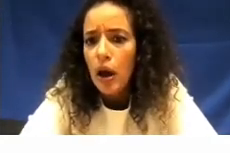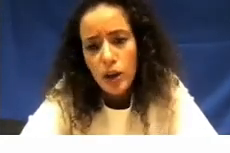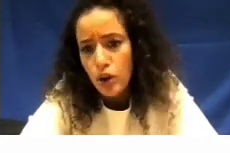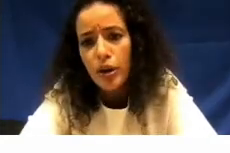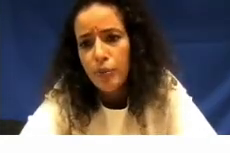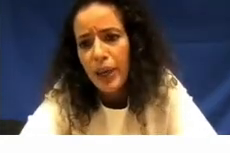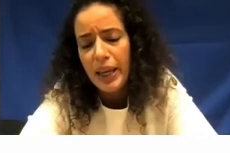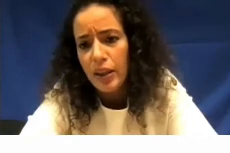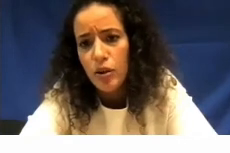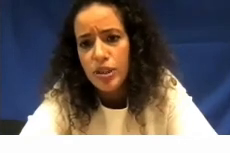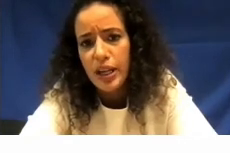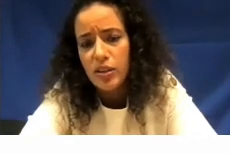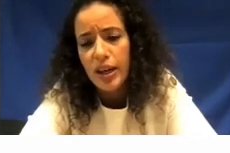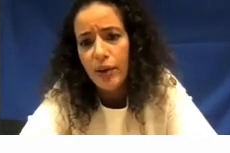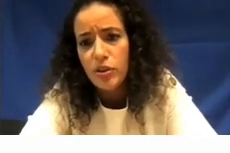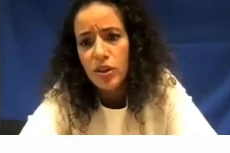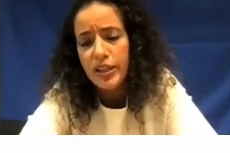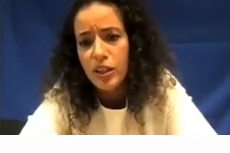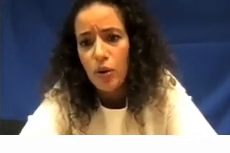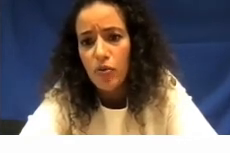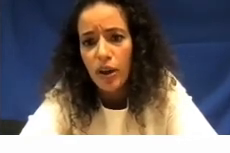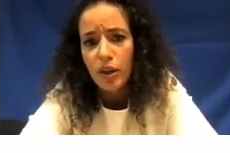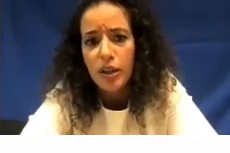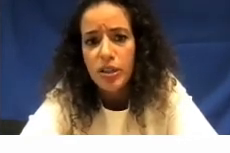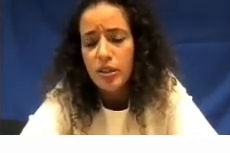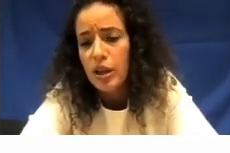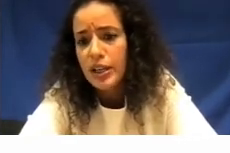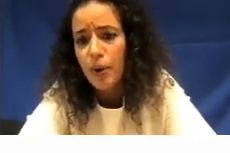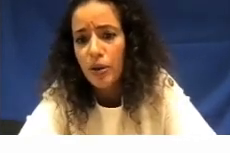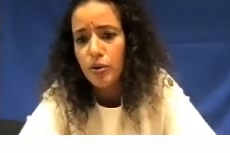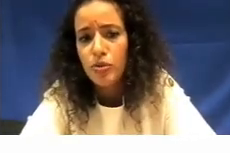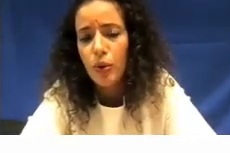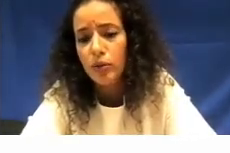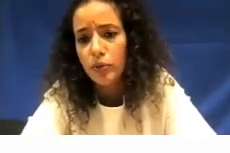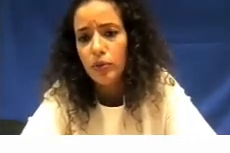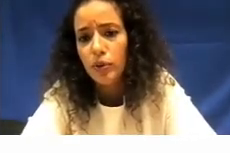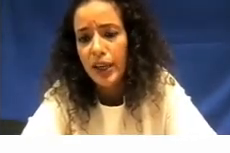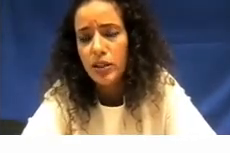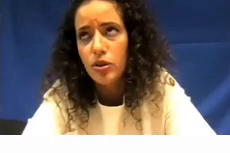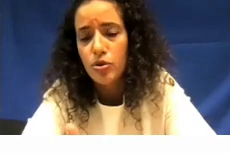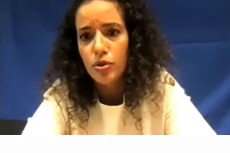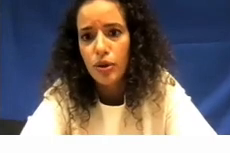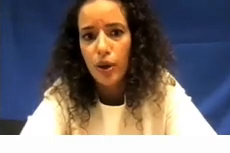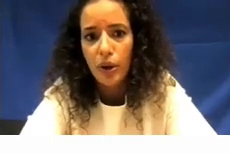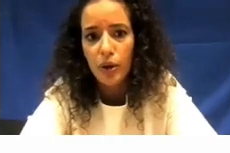and you can be in the UCL sign language society as well regardless it's part of this well connected to the student union